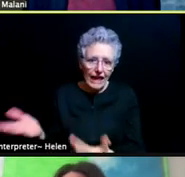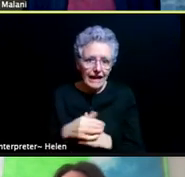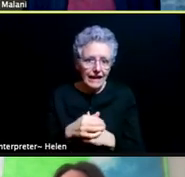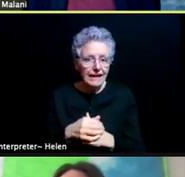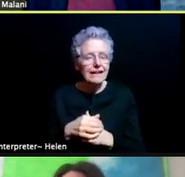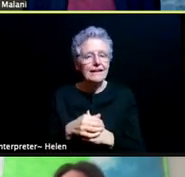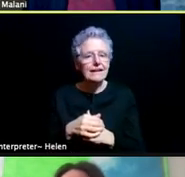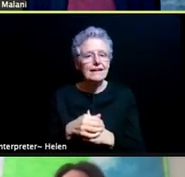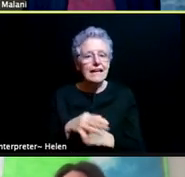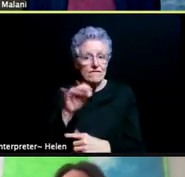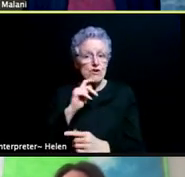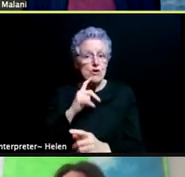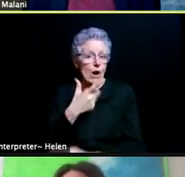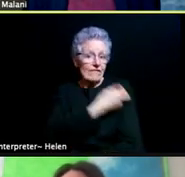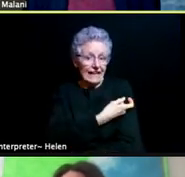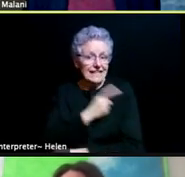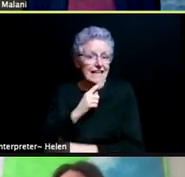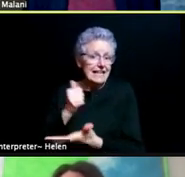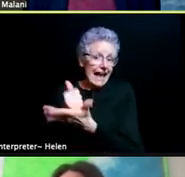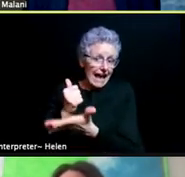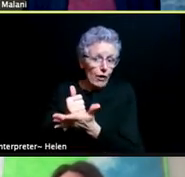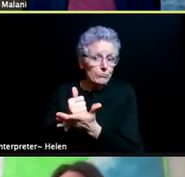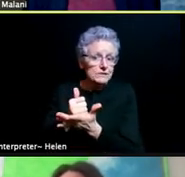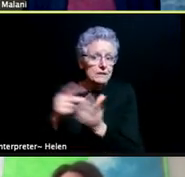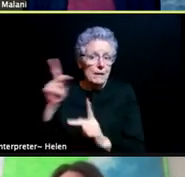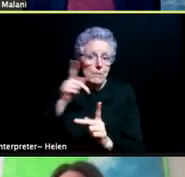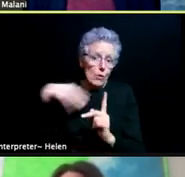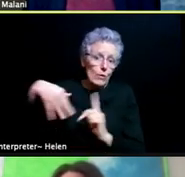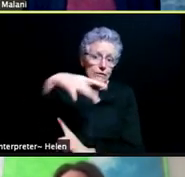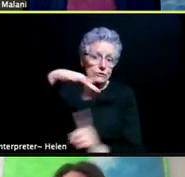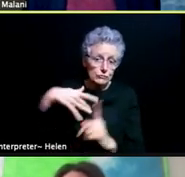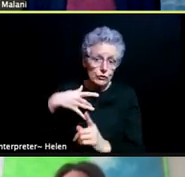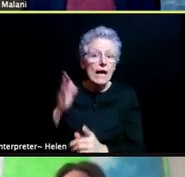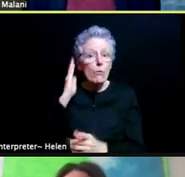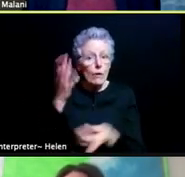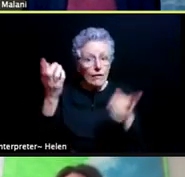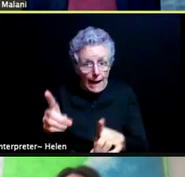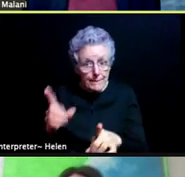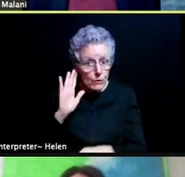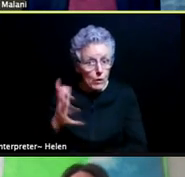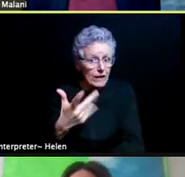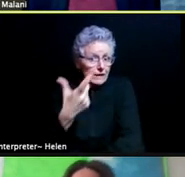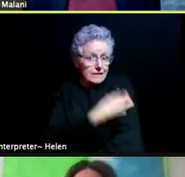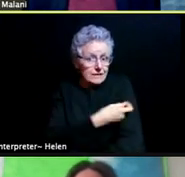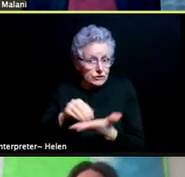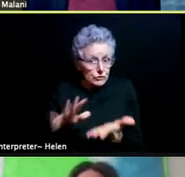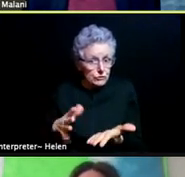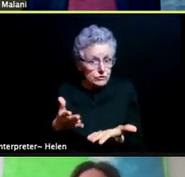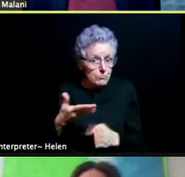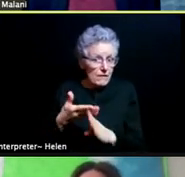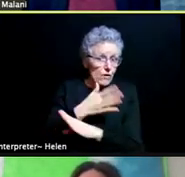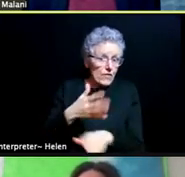of whether we're gonna catch our students before some of them head back. And your home locations, at least in the United States